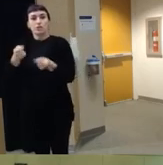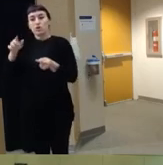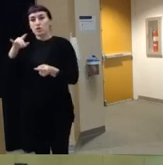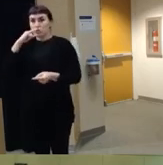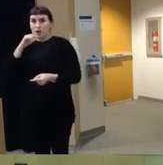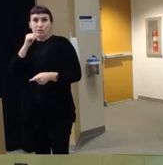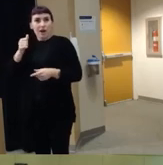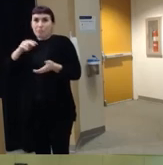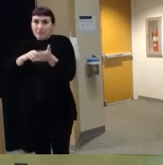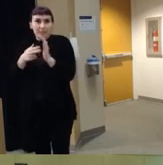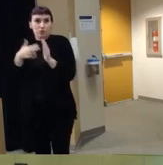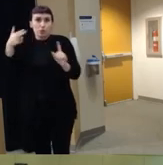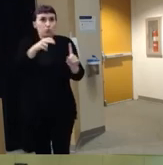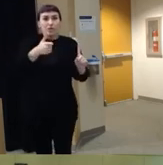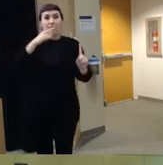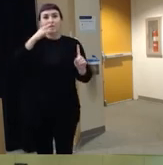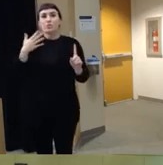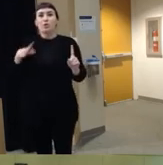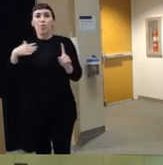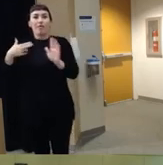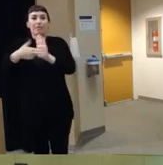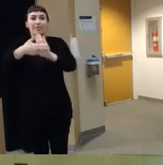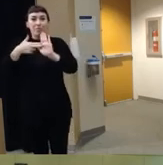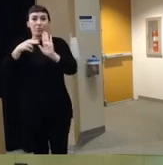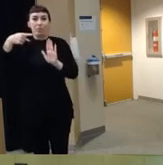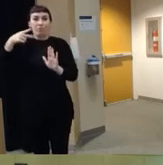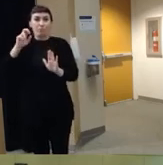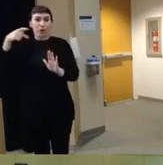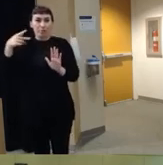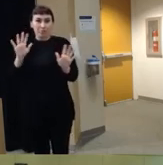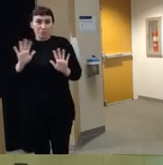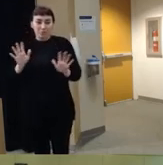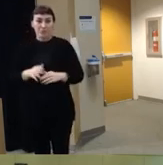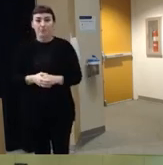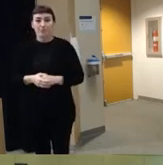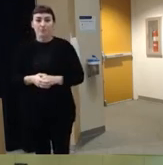shoot another child so we don't really want to um categorize them as as perpetrators um